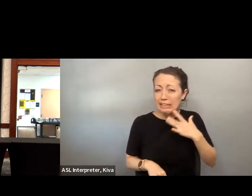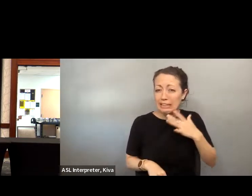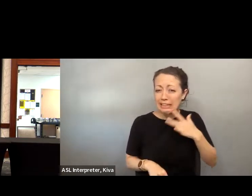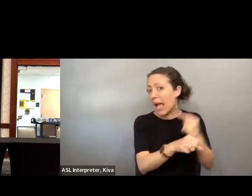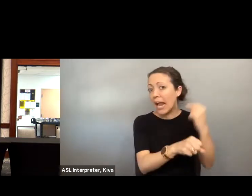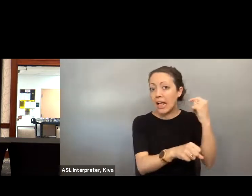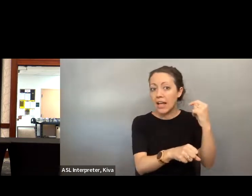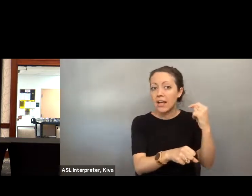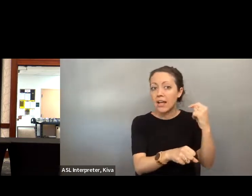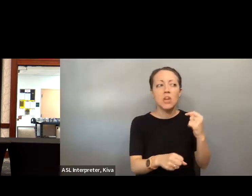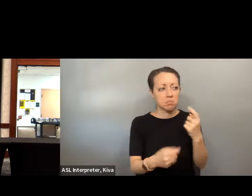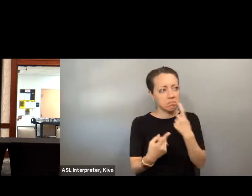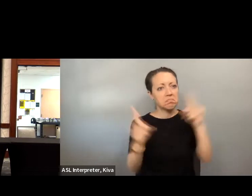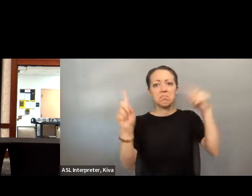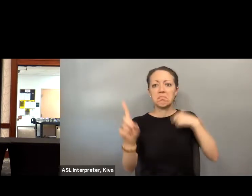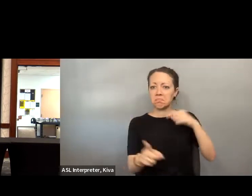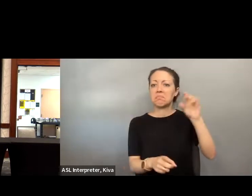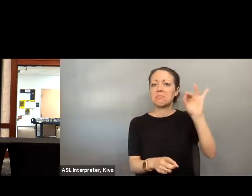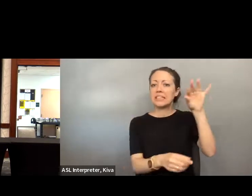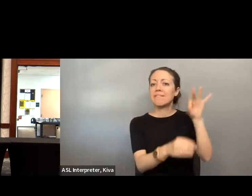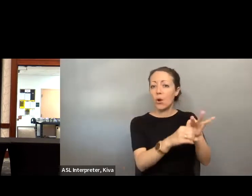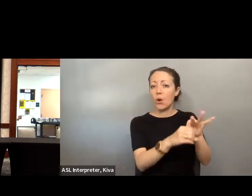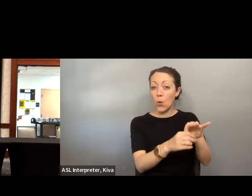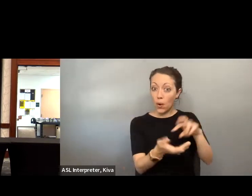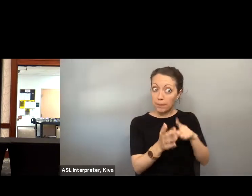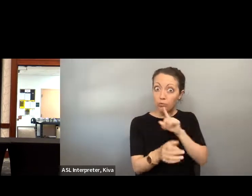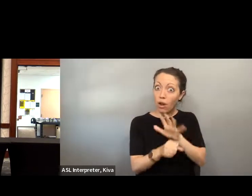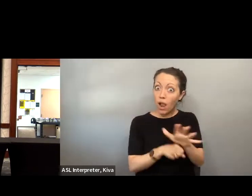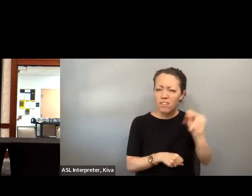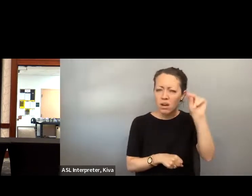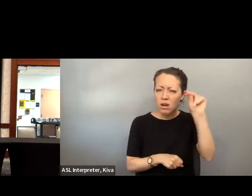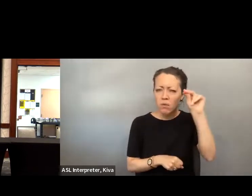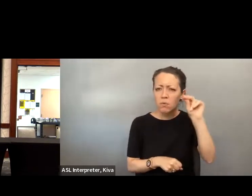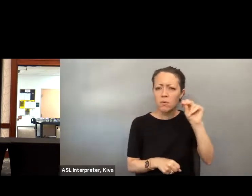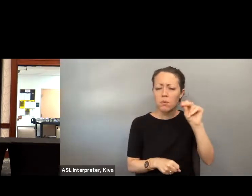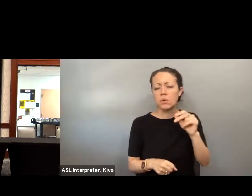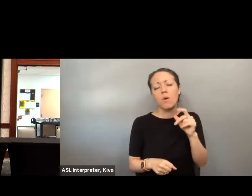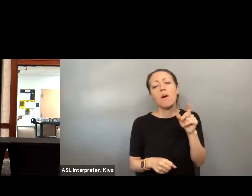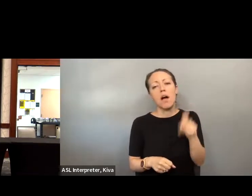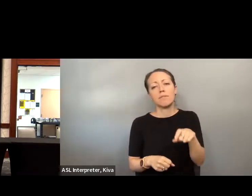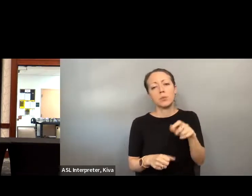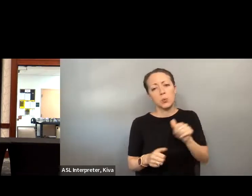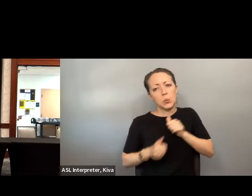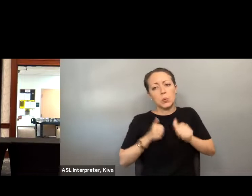ability to get out of my chair up those stairs I was able to exercise my right to vote but that was not the case for so